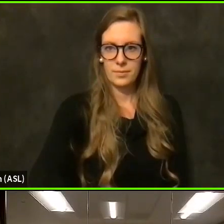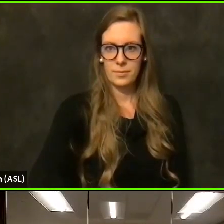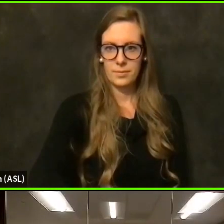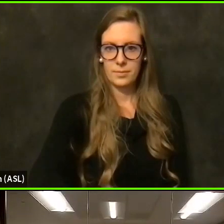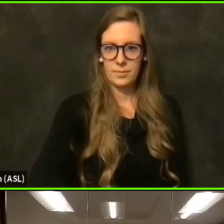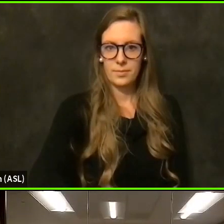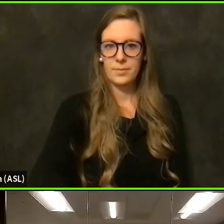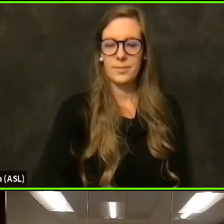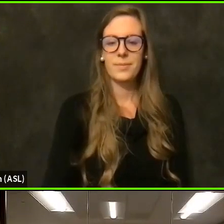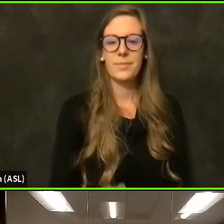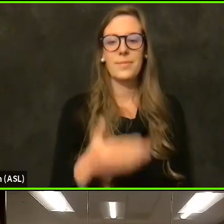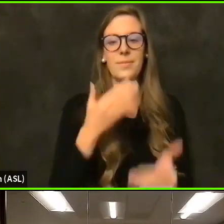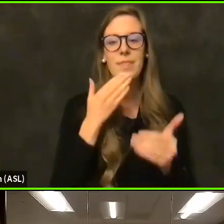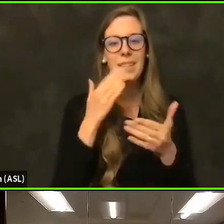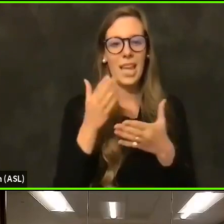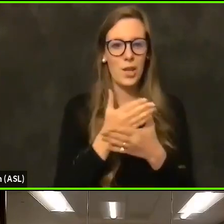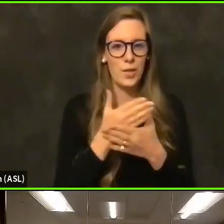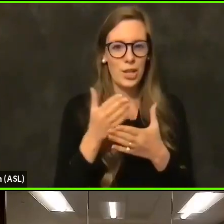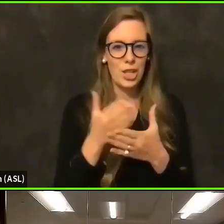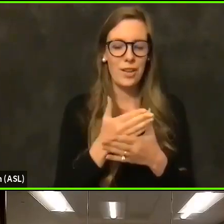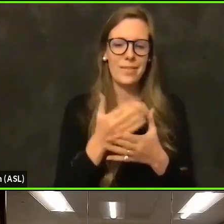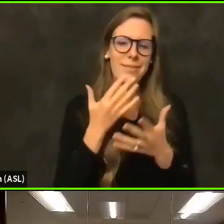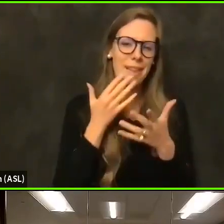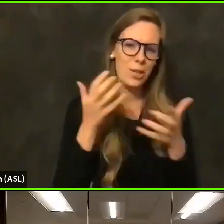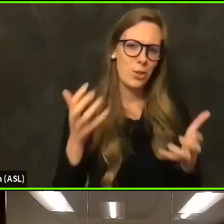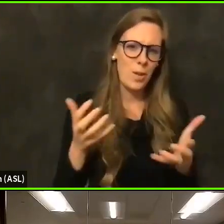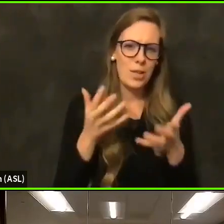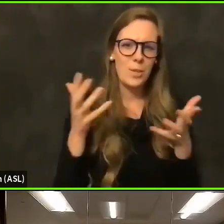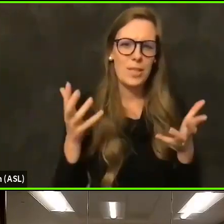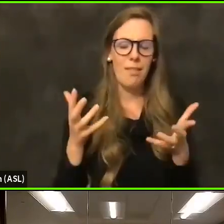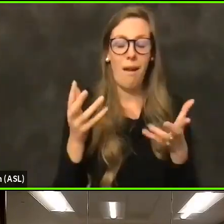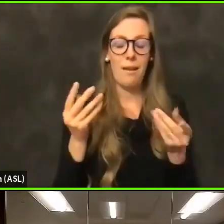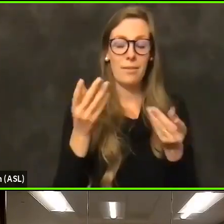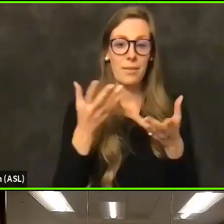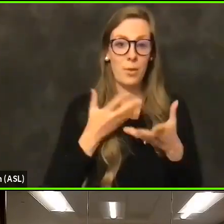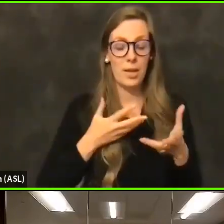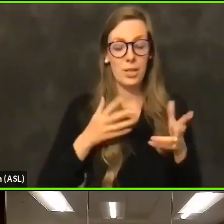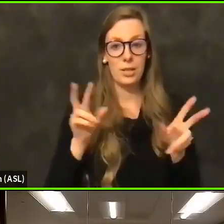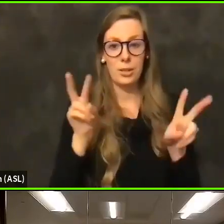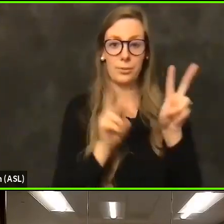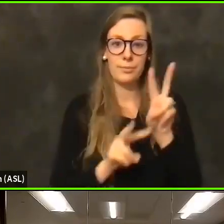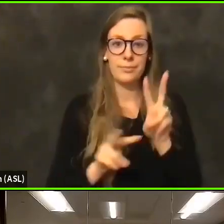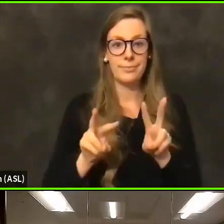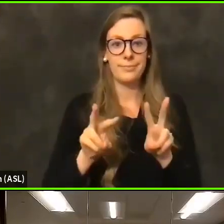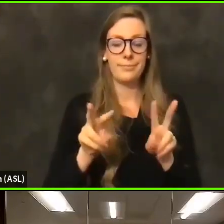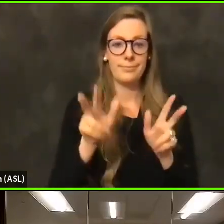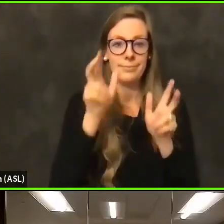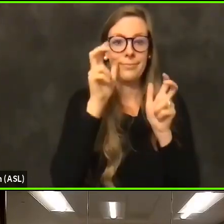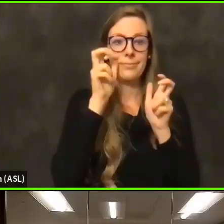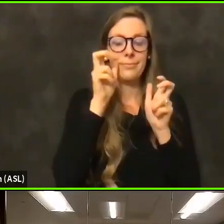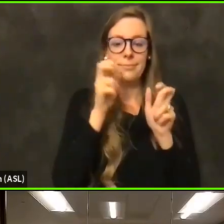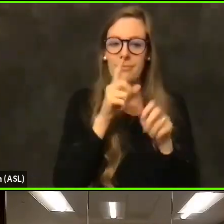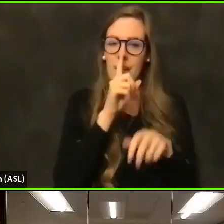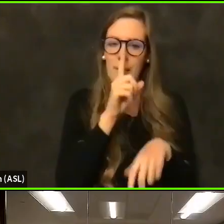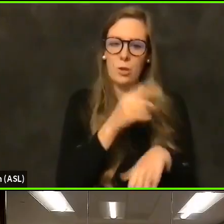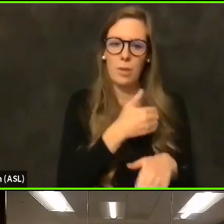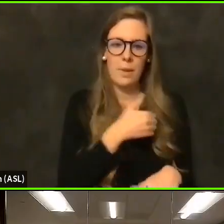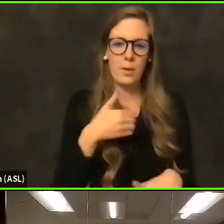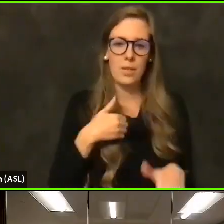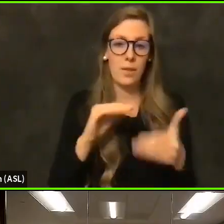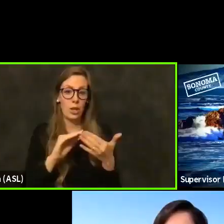Thank you so much for that information that was a lot of information to digest, and I'm sure that members of our community have a lot of questions which we will be getting to.